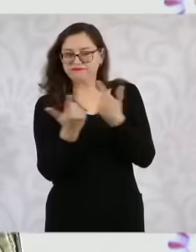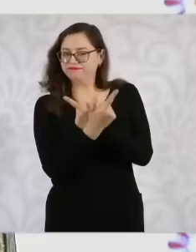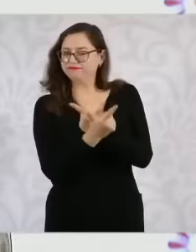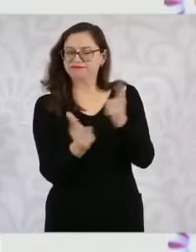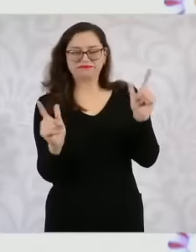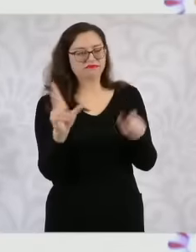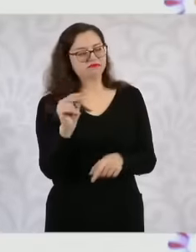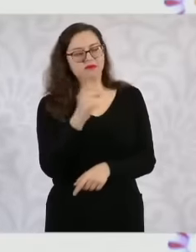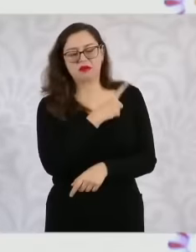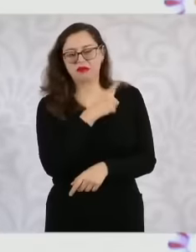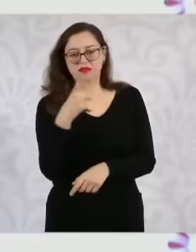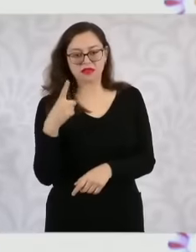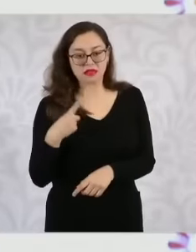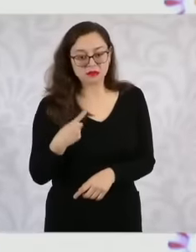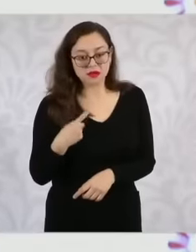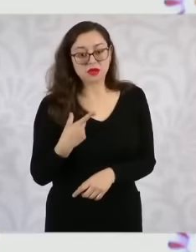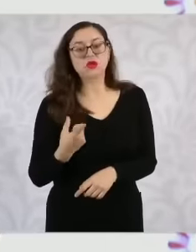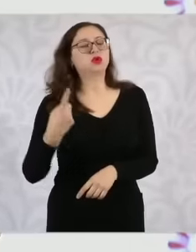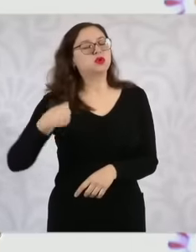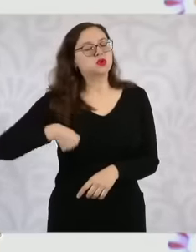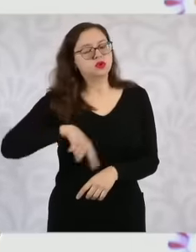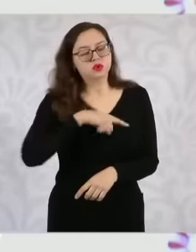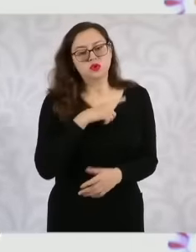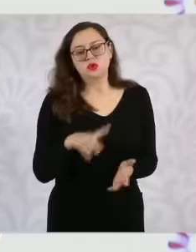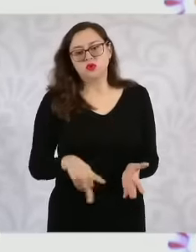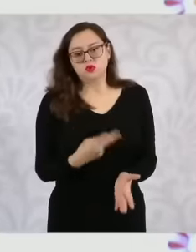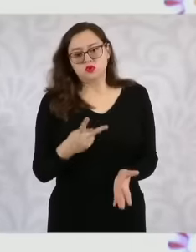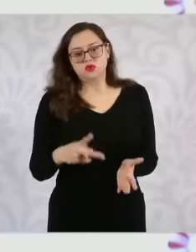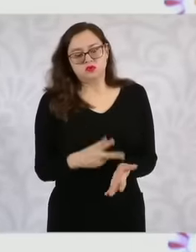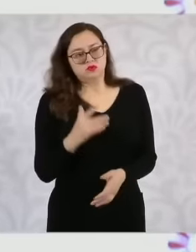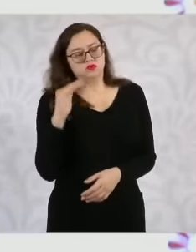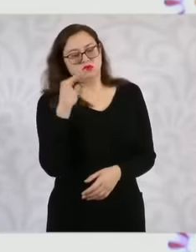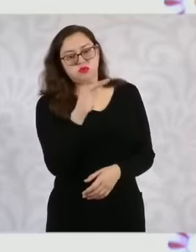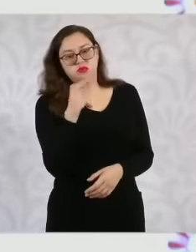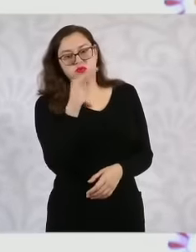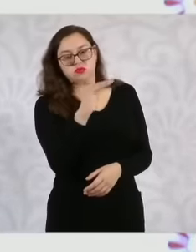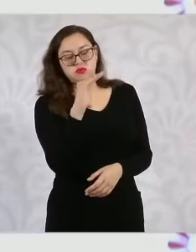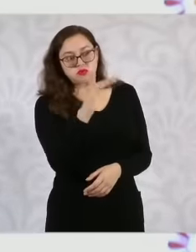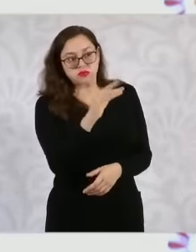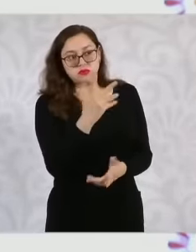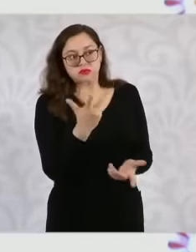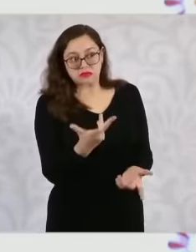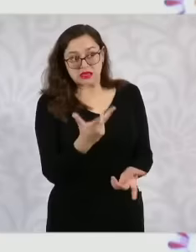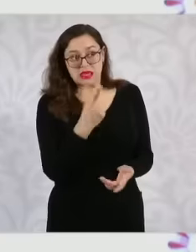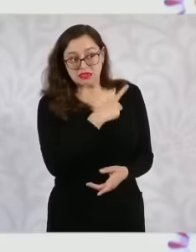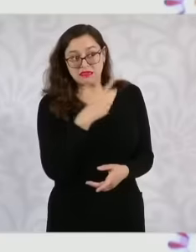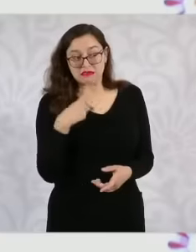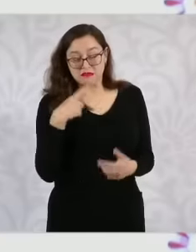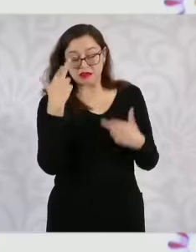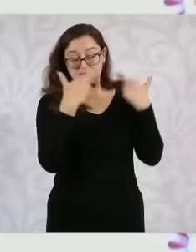also being analyzed within the security cabinet that this instrument must be reviewed